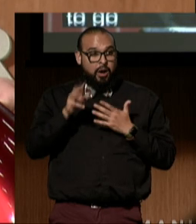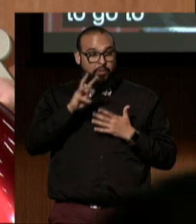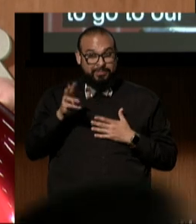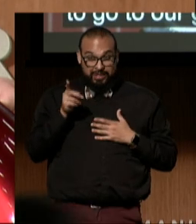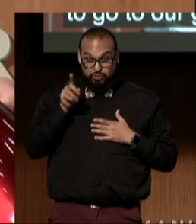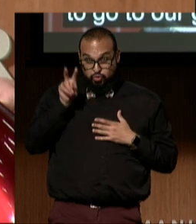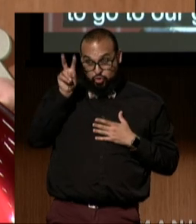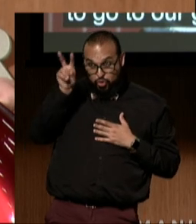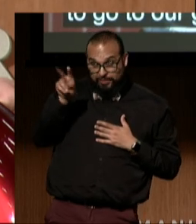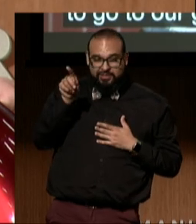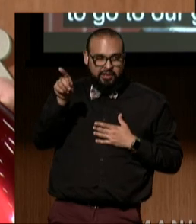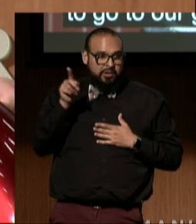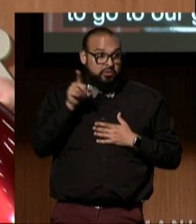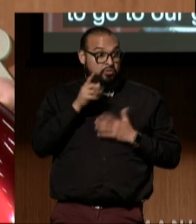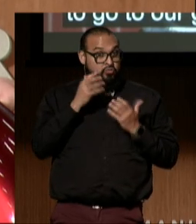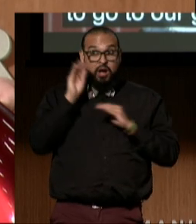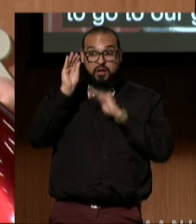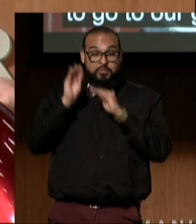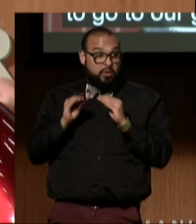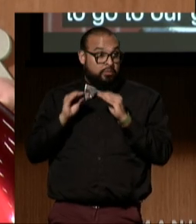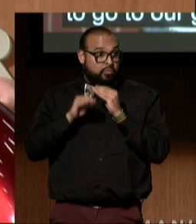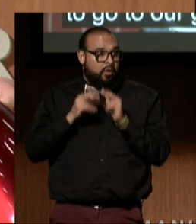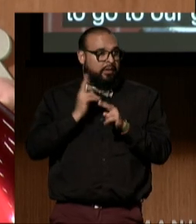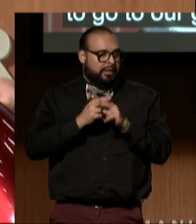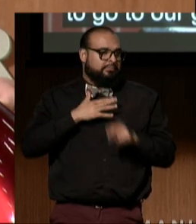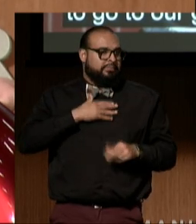if you'd like to add names, please let us know.